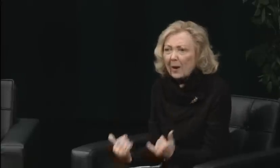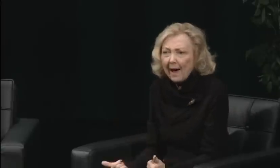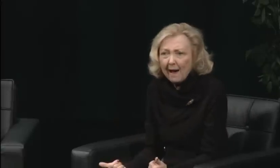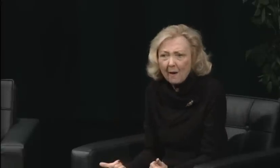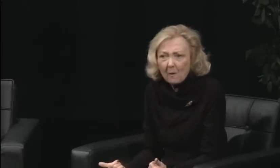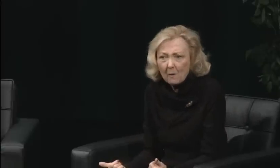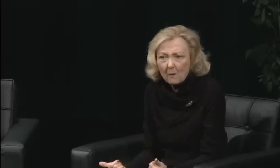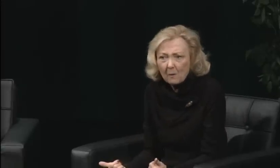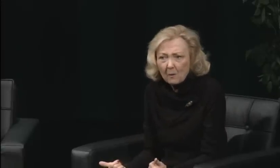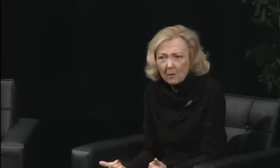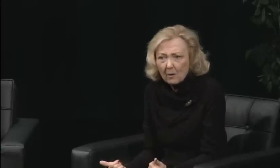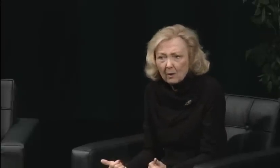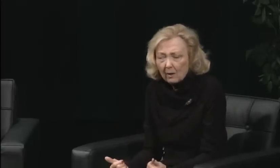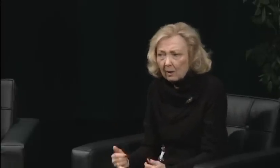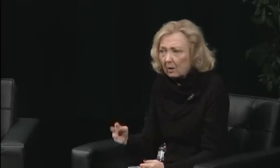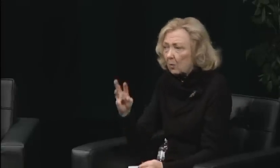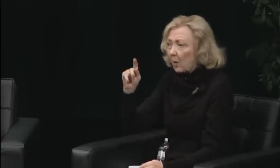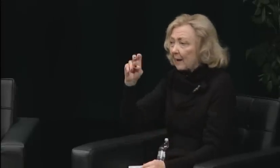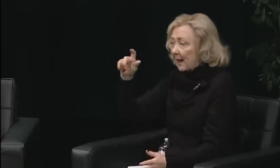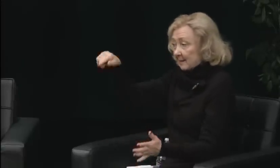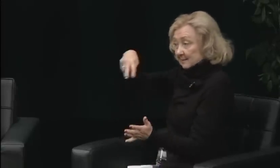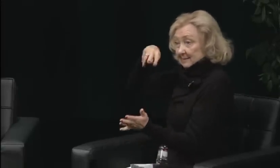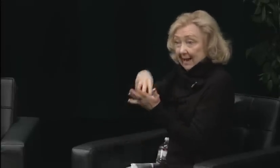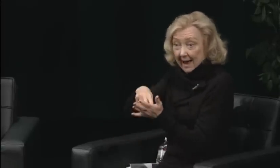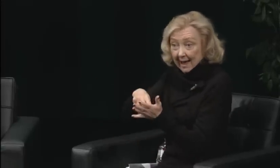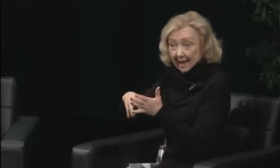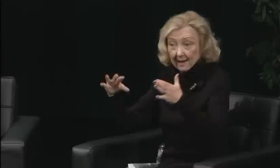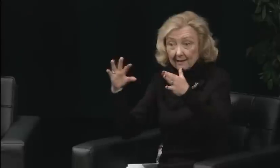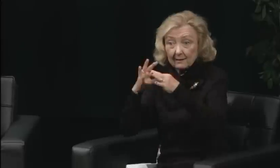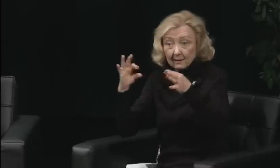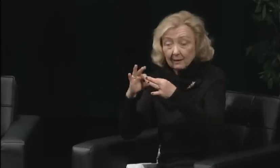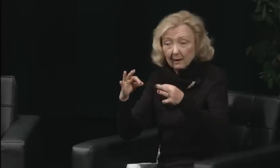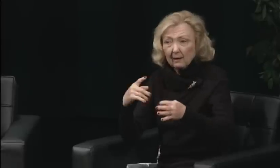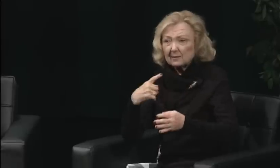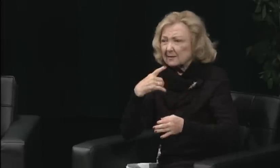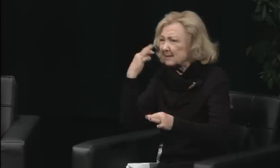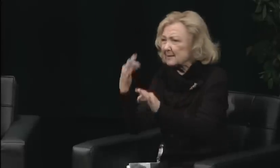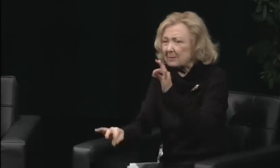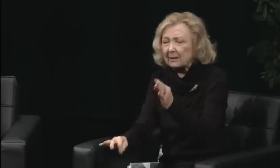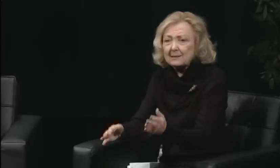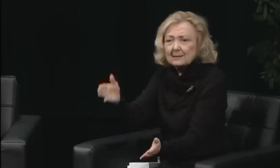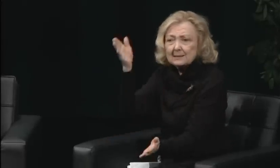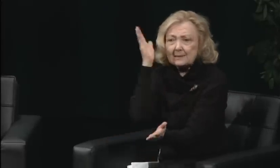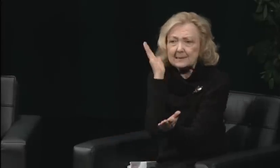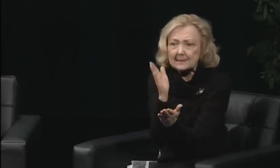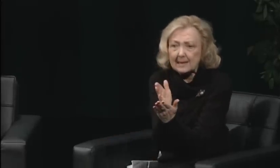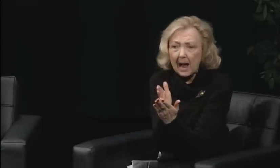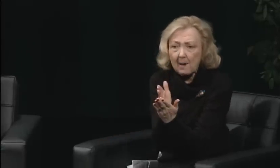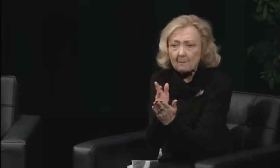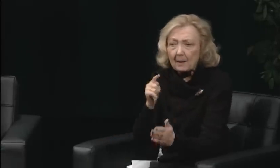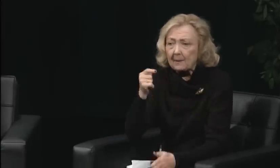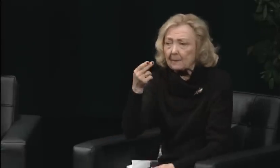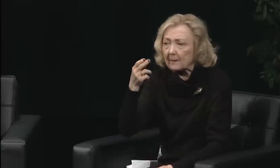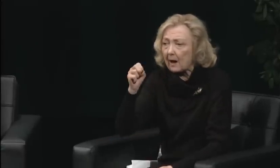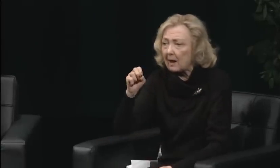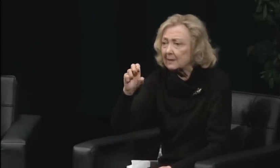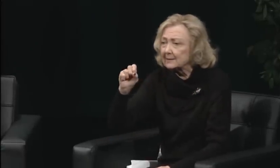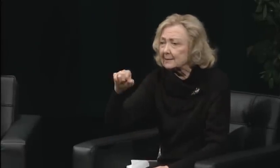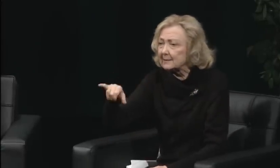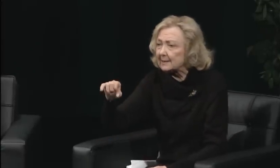and the faculty were unsure about doing that. They did decide to come together and I believe they met in this very room we're in right now.